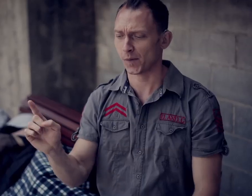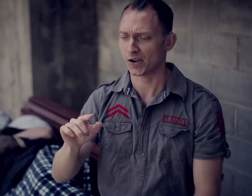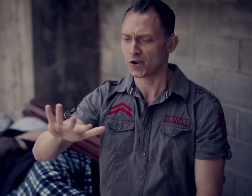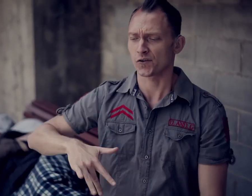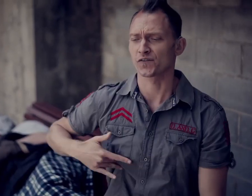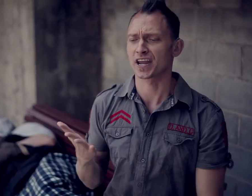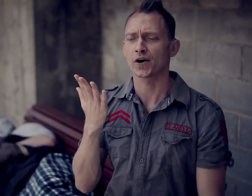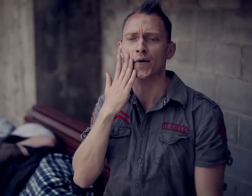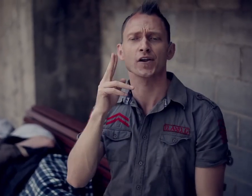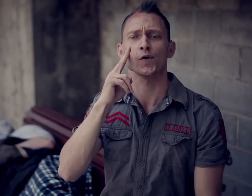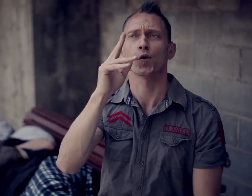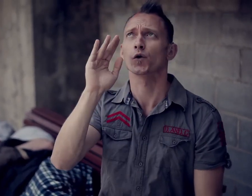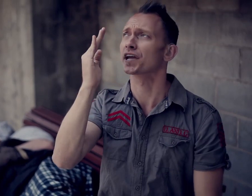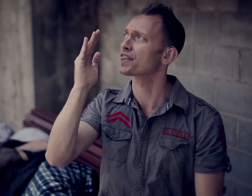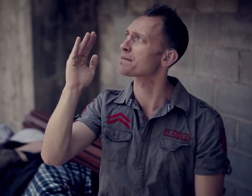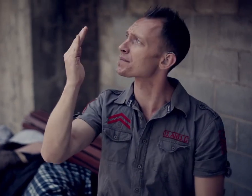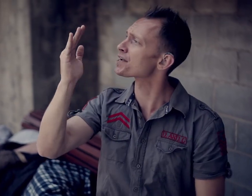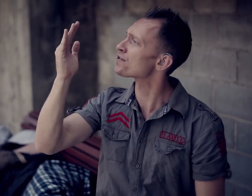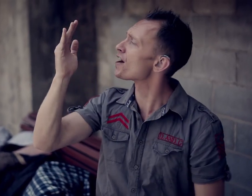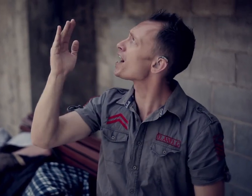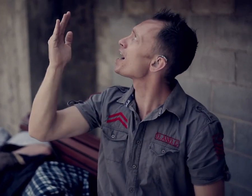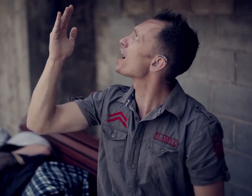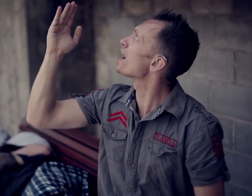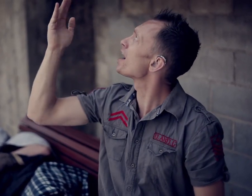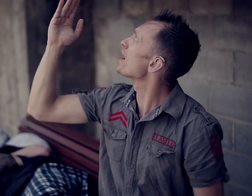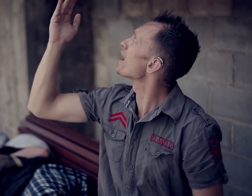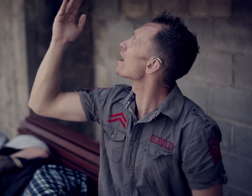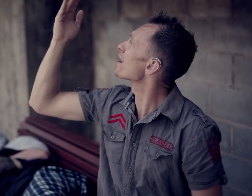What do you feel when you look in the mirror?